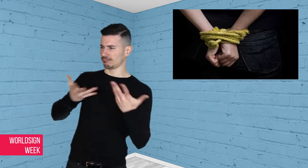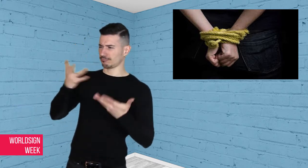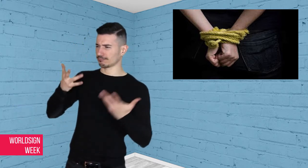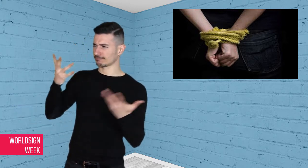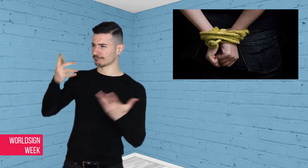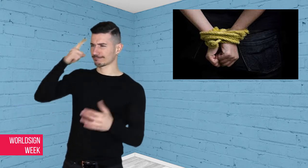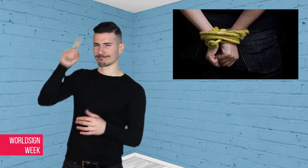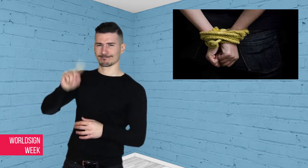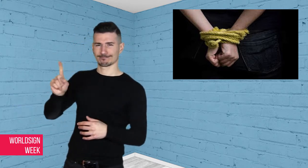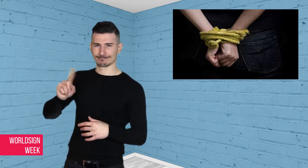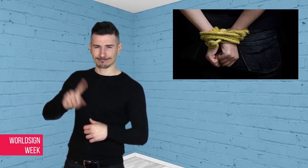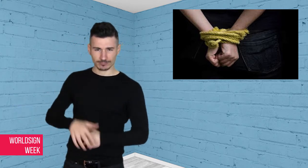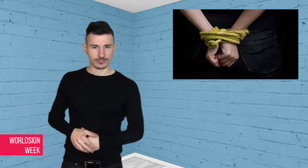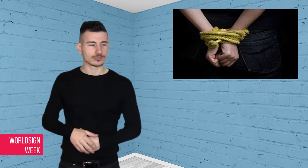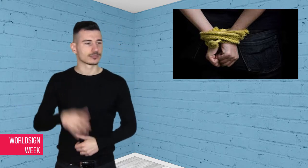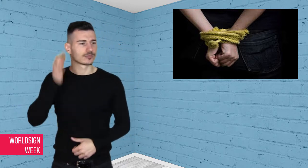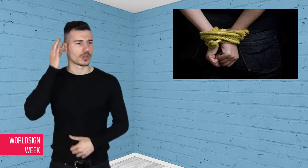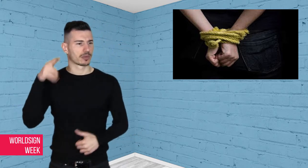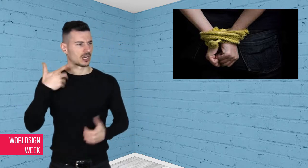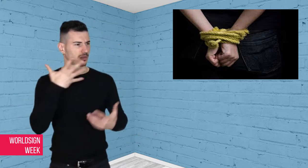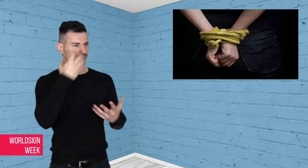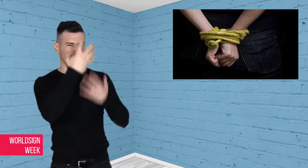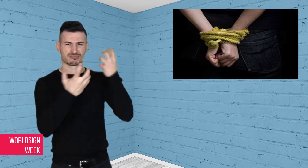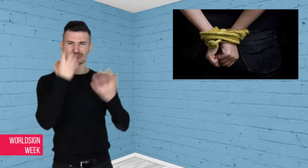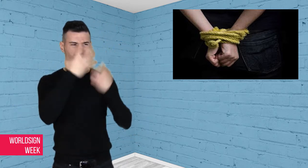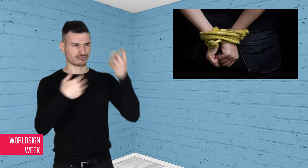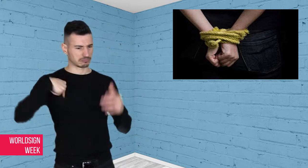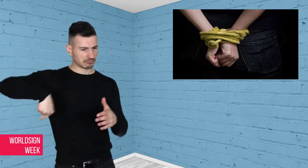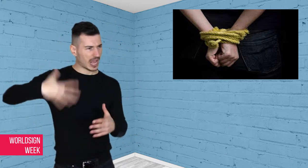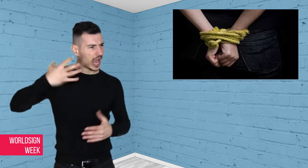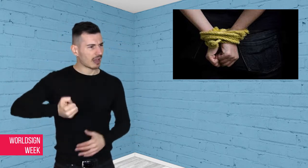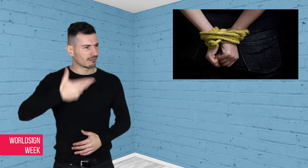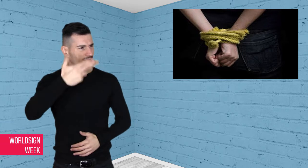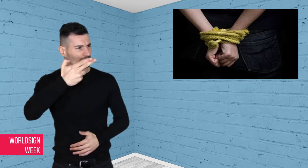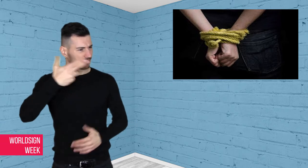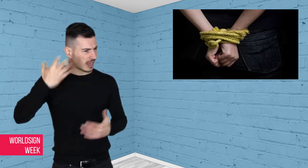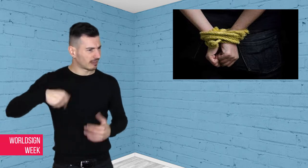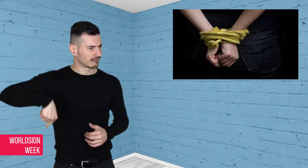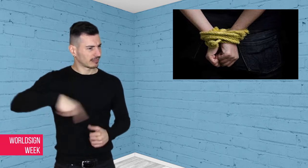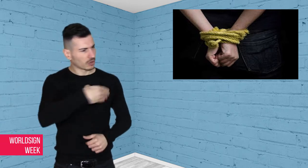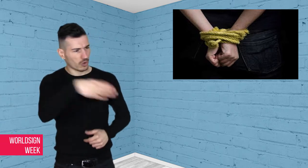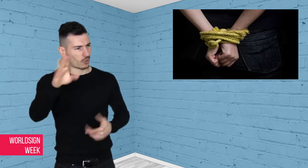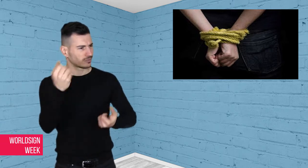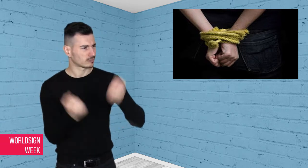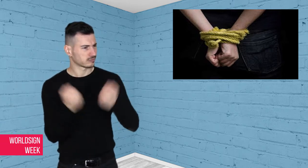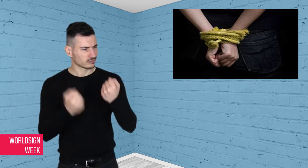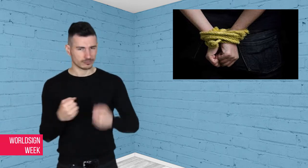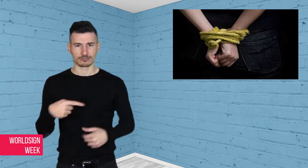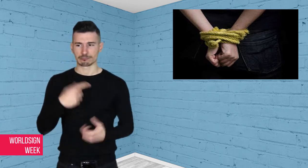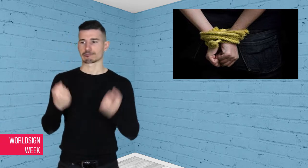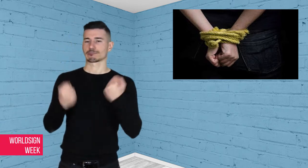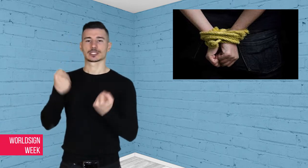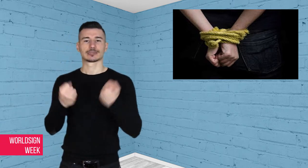purse and threatened him. She became angry when he didn’t understand her.